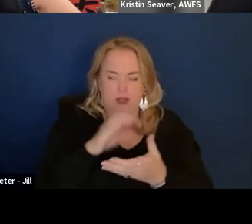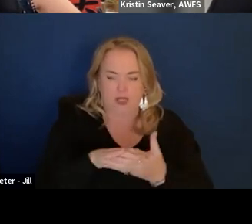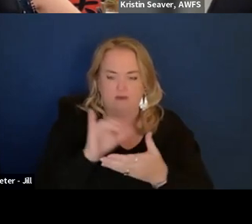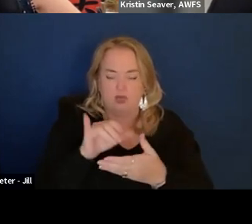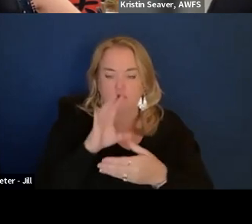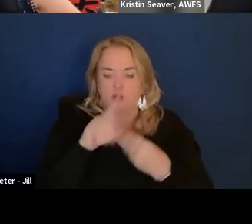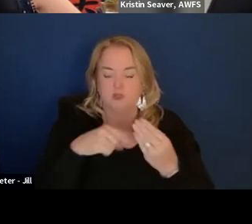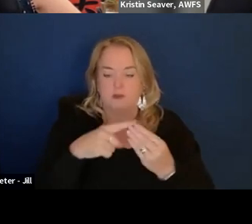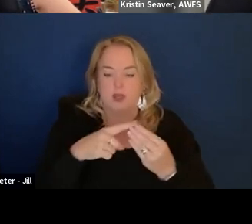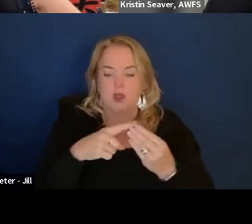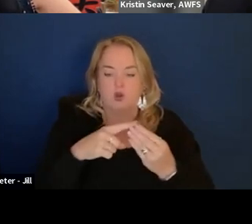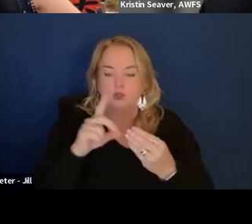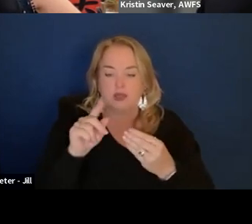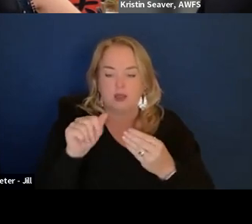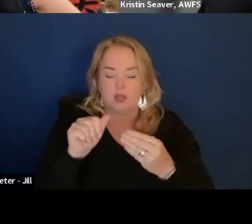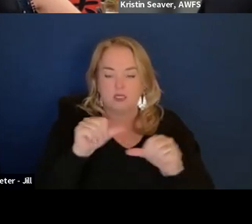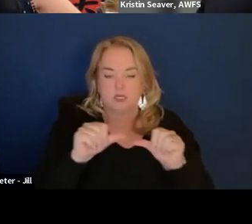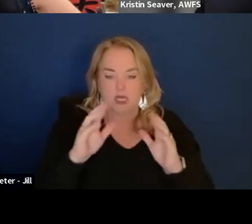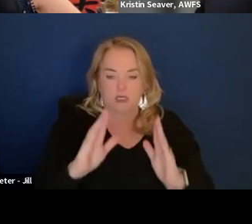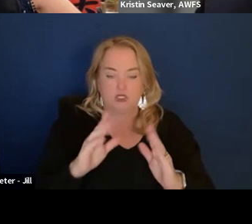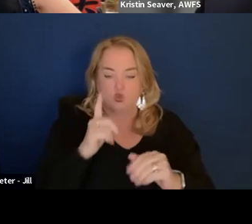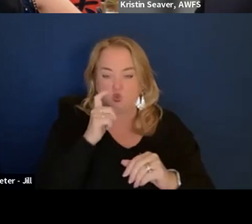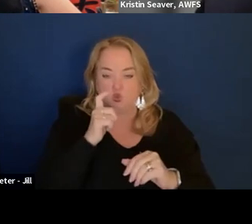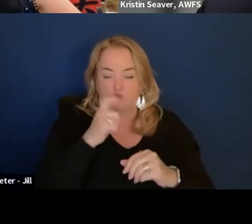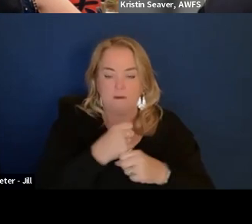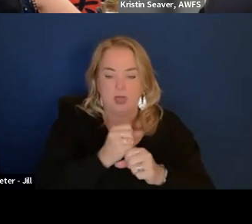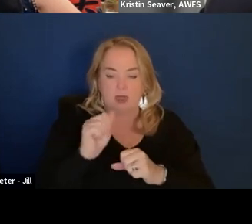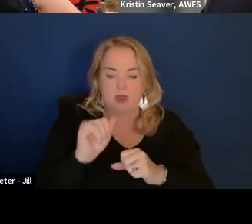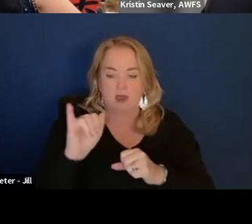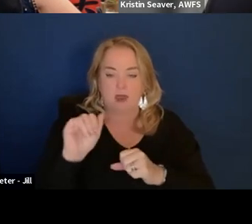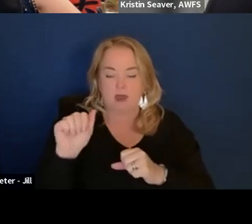about techniques for Data Scientist to make AI algorithms more energy efficient.